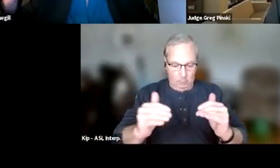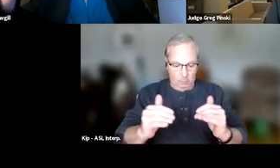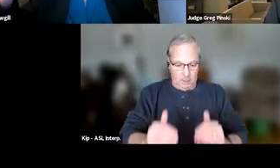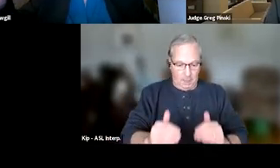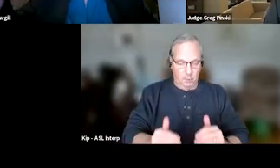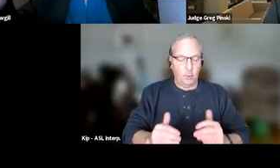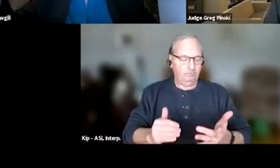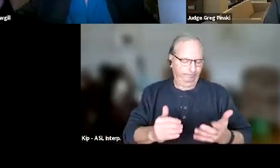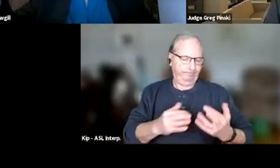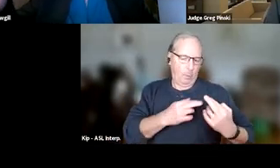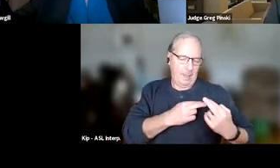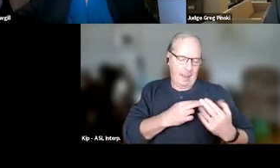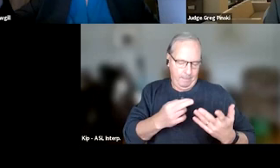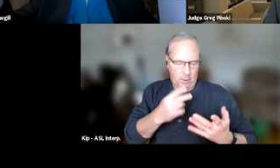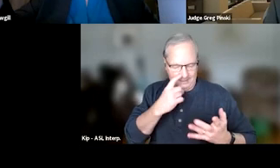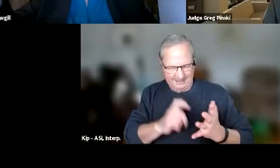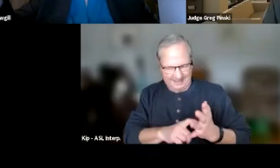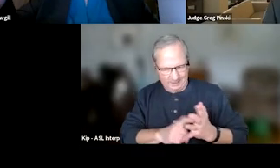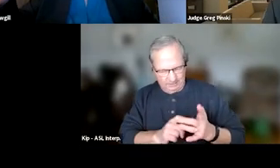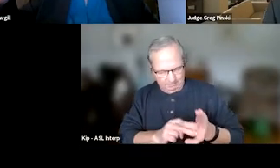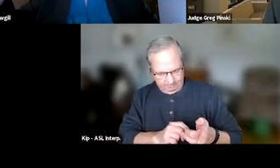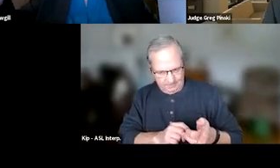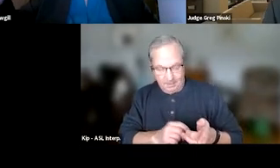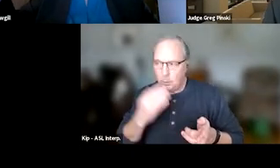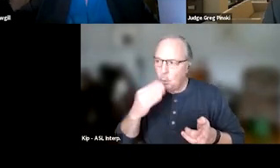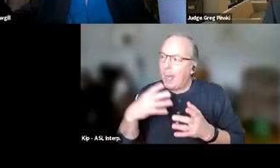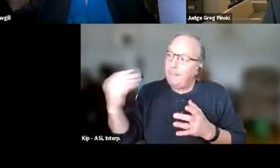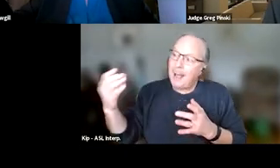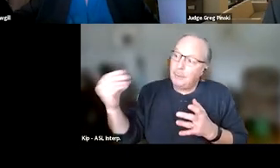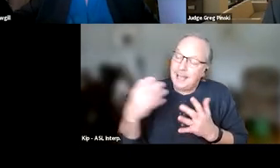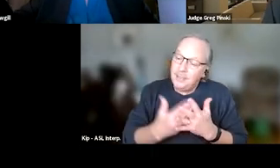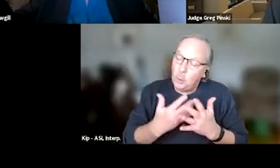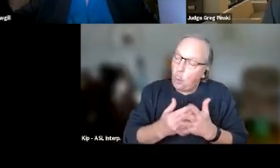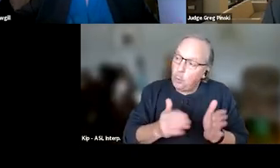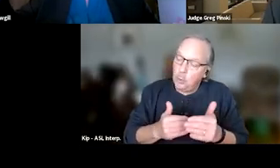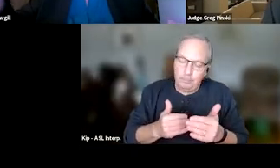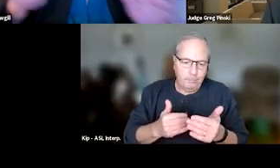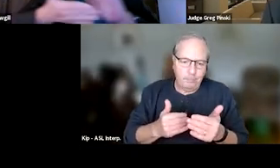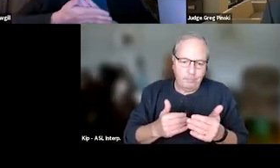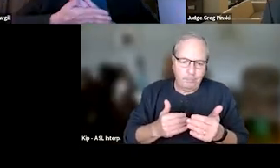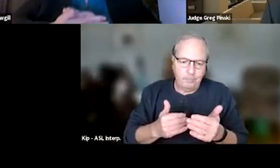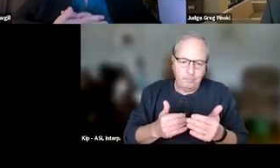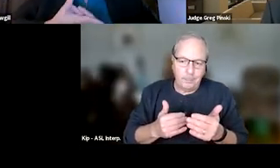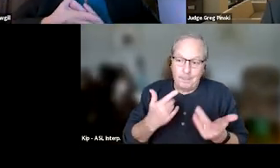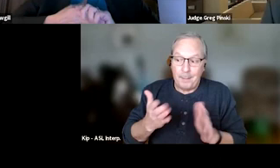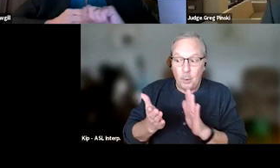If you don't know what they're doing outside the courtroom, then you're not able to really give them, you may be applauding them when they're actually doing things